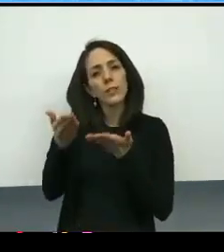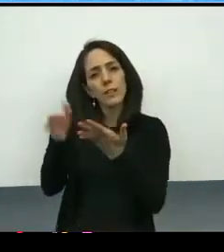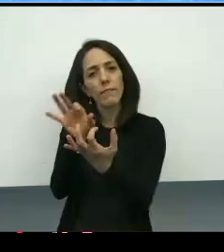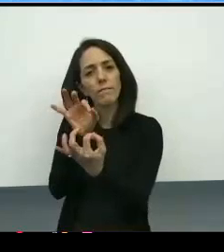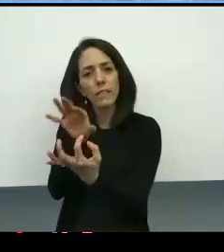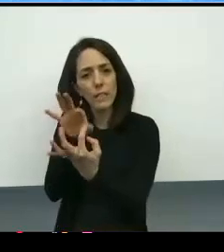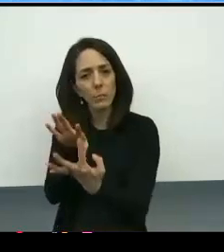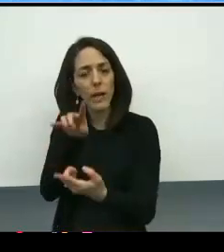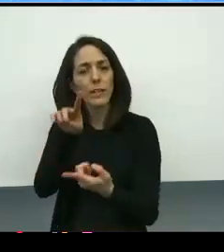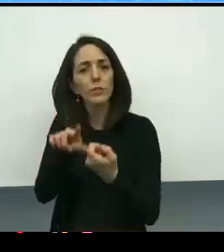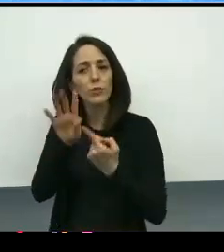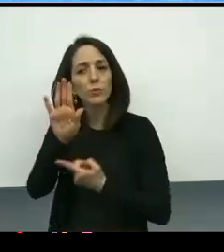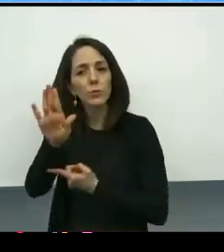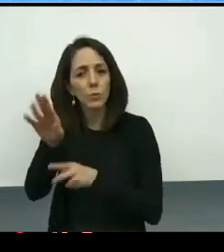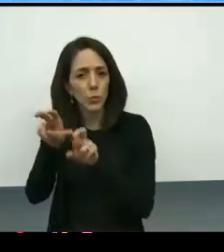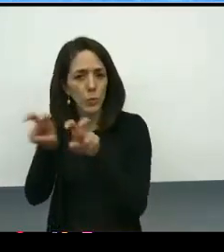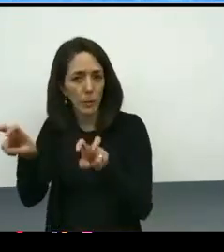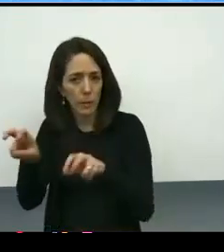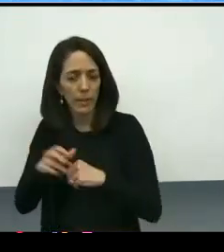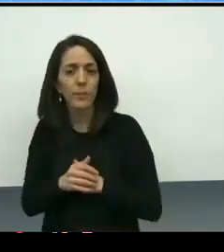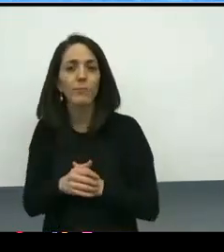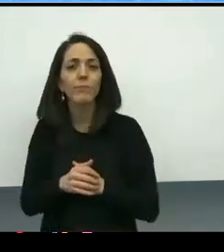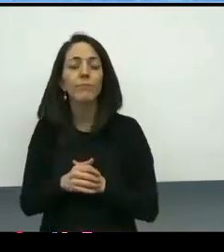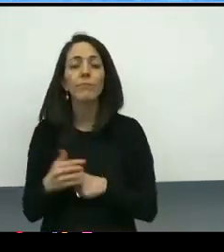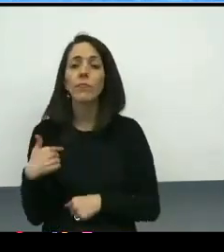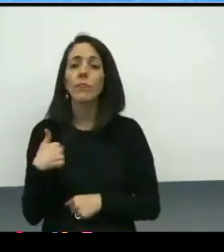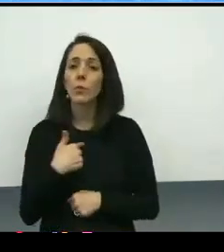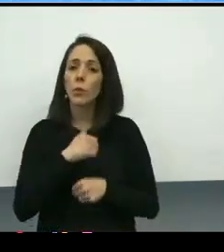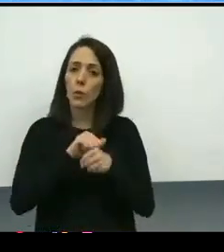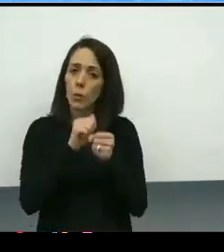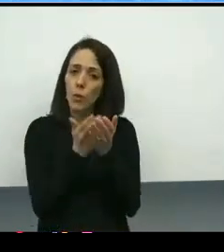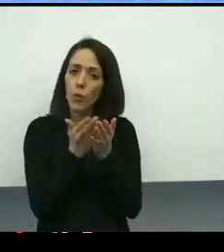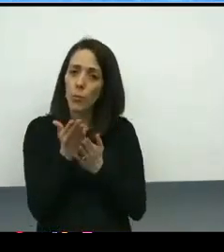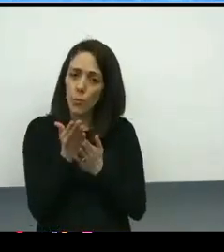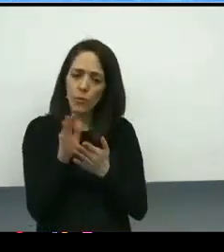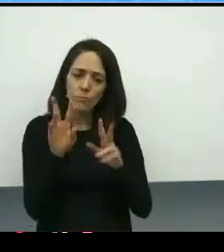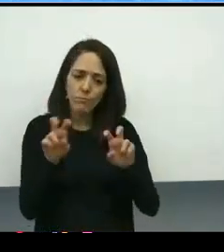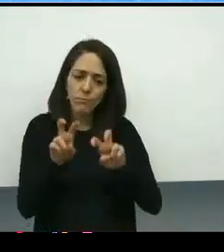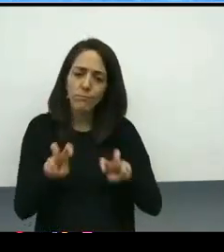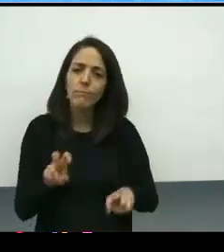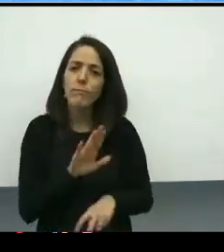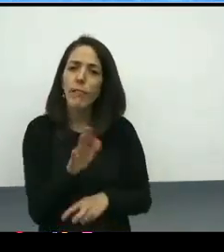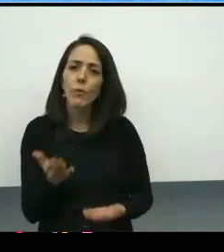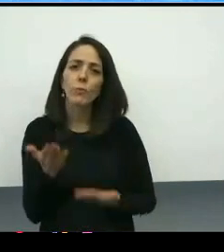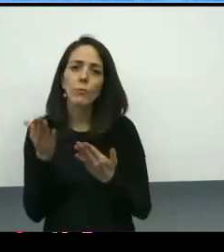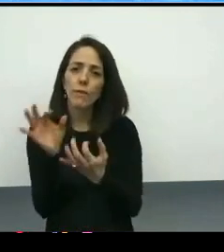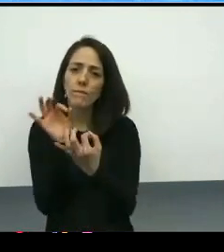back to the implementation committee and we work through that as a group to determine